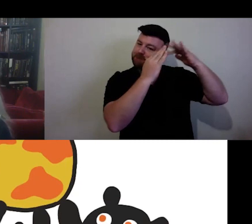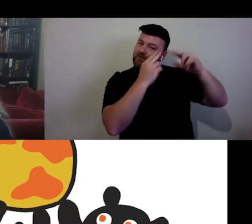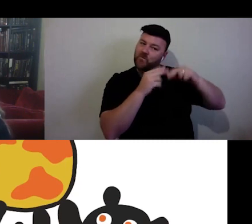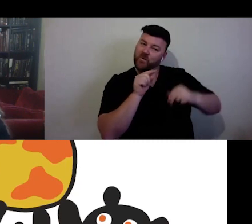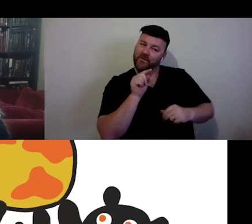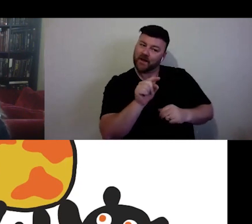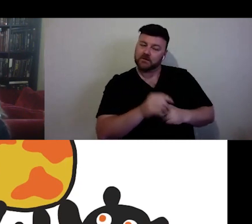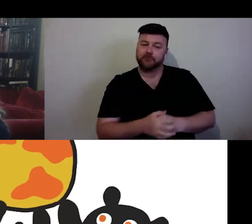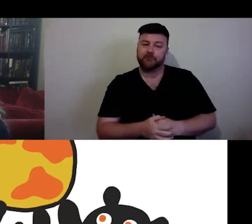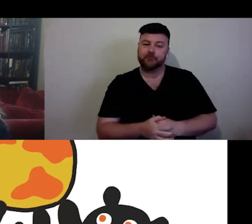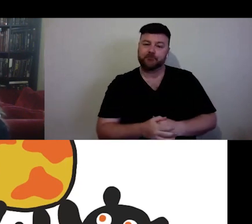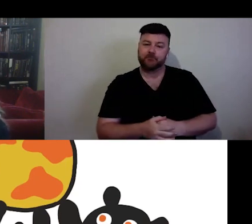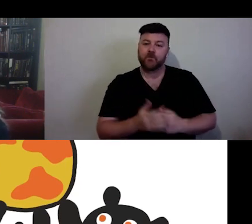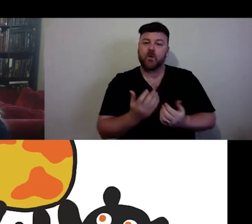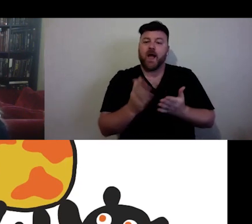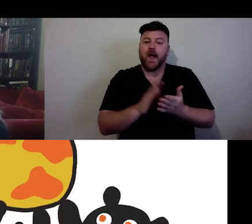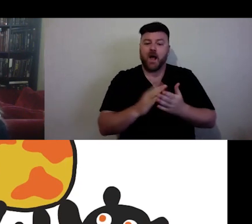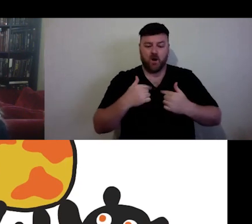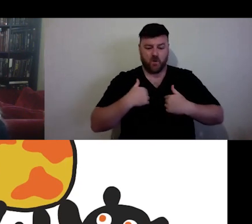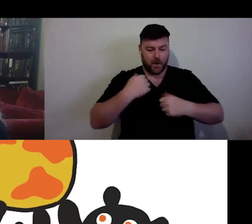Making works always related to